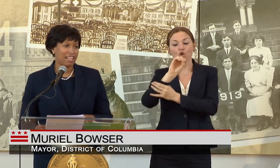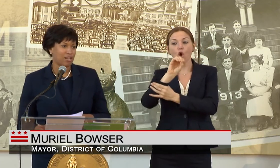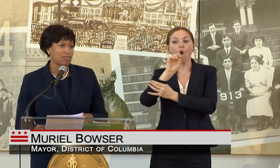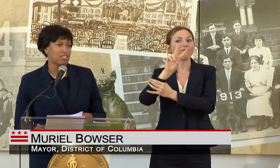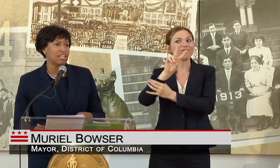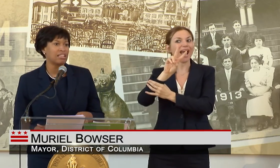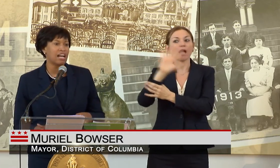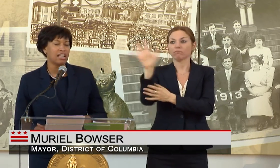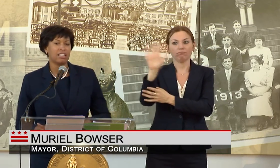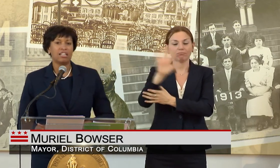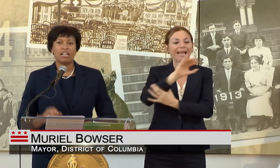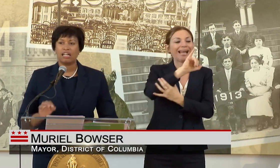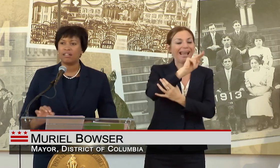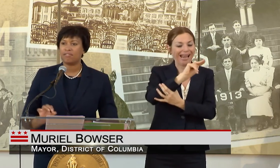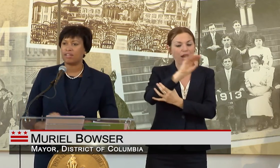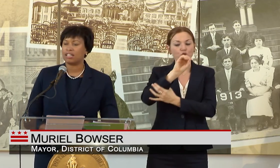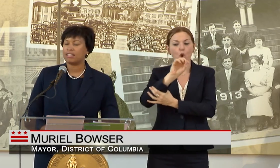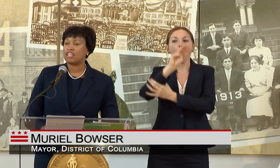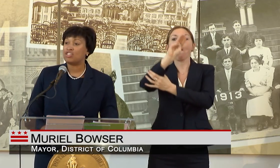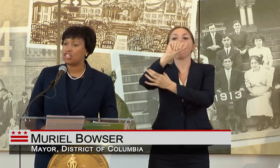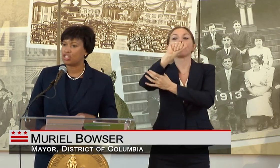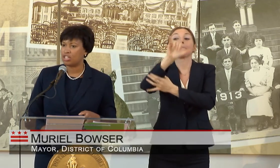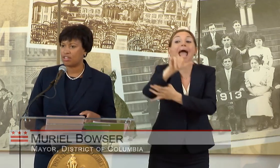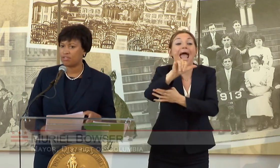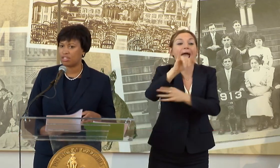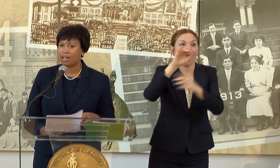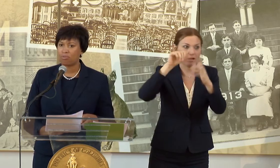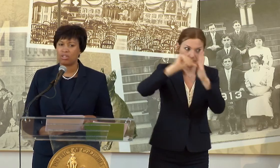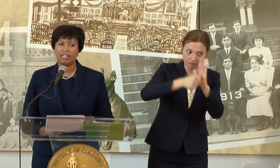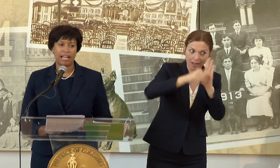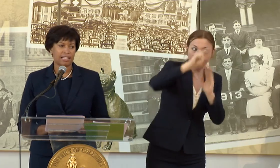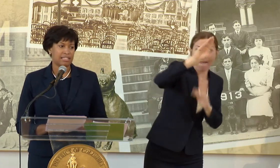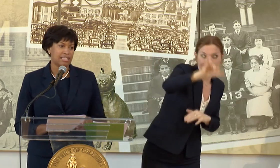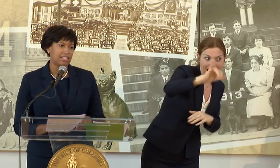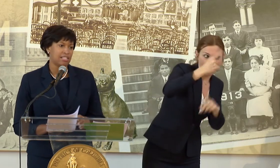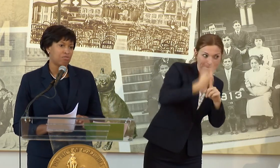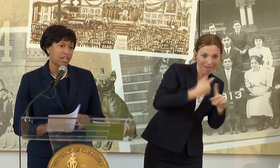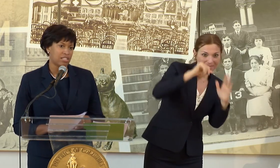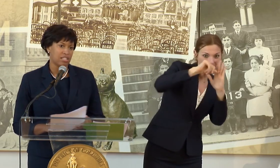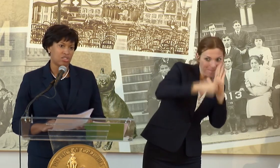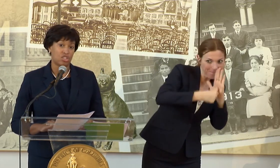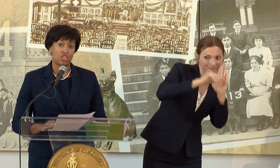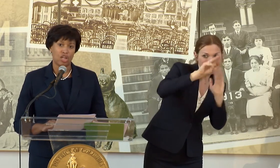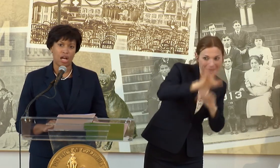ANNOUNCED A LOT OF INITIATIVES THAT WILL CONNECT D.C. RESIDENTS